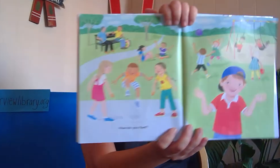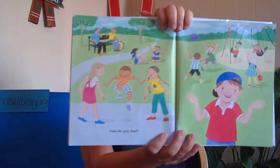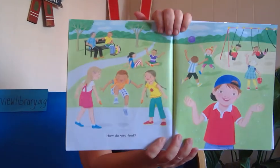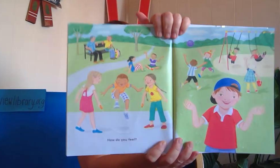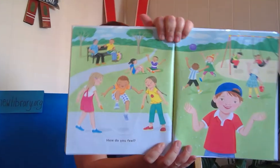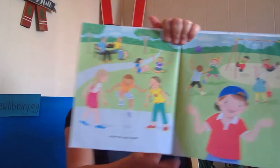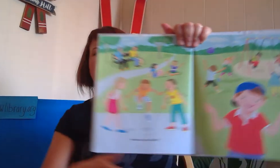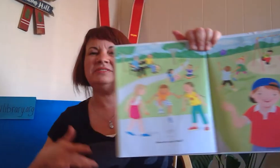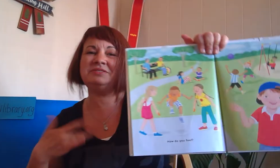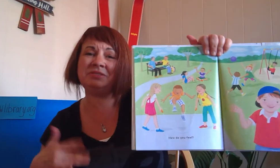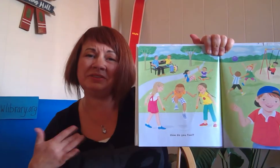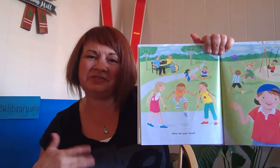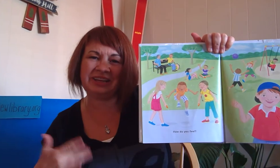how do you feel